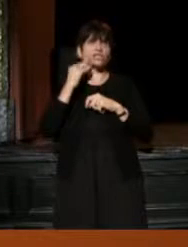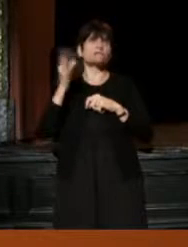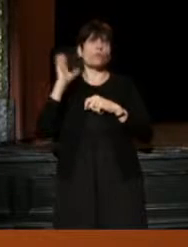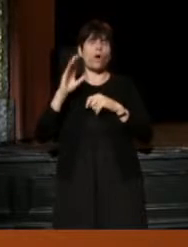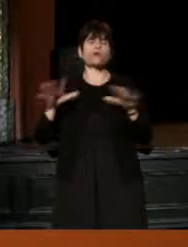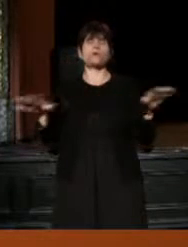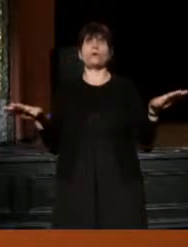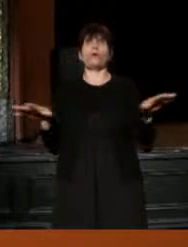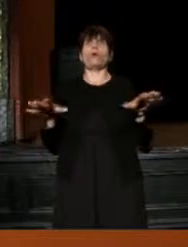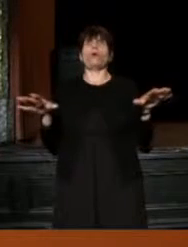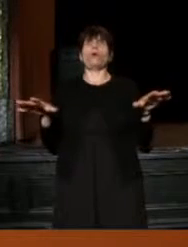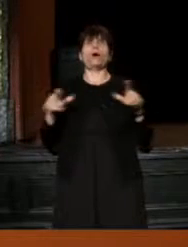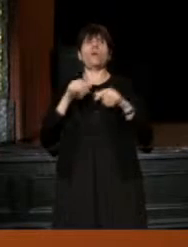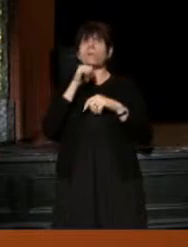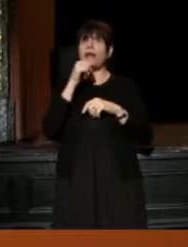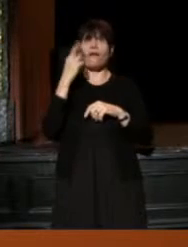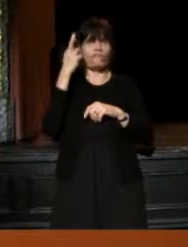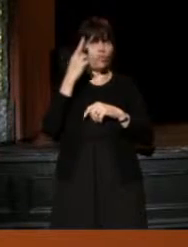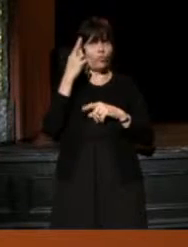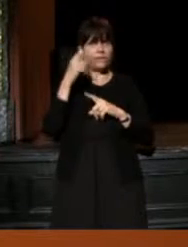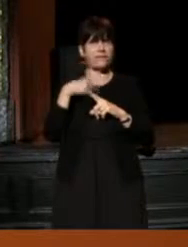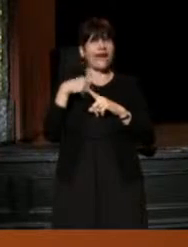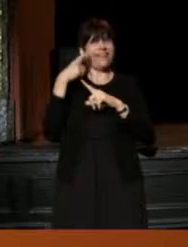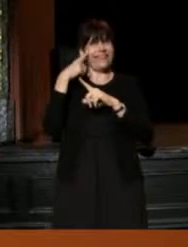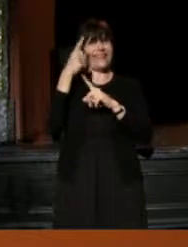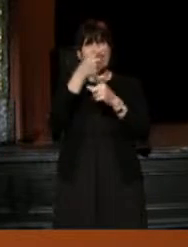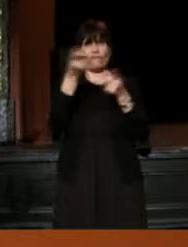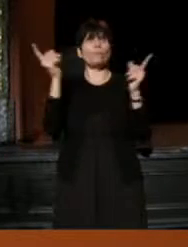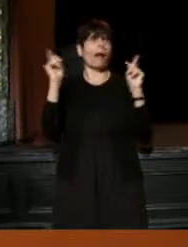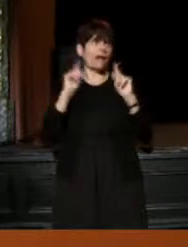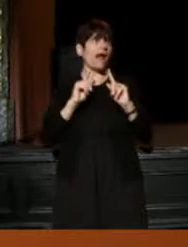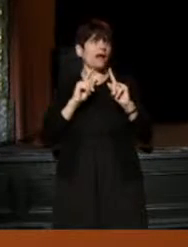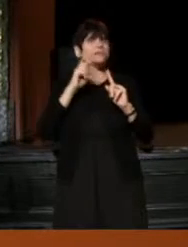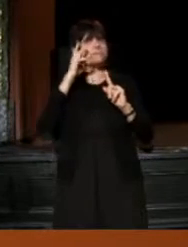But not for the reasons I think that everybody who knows